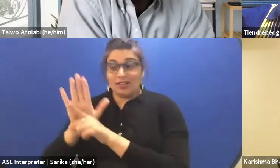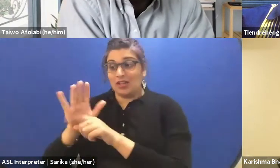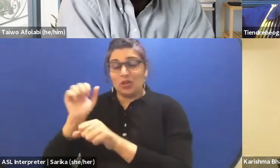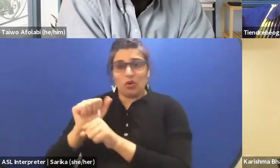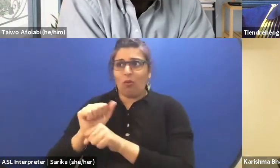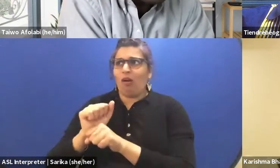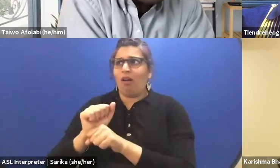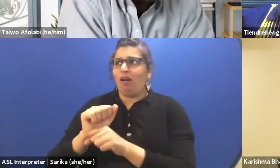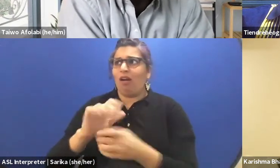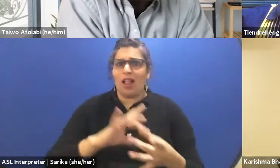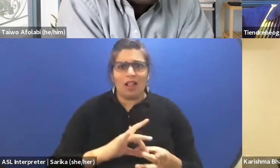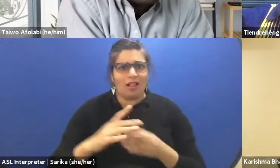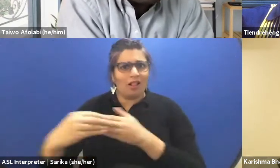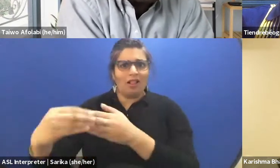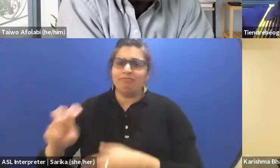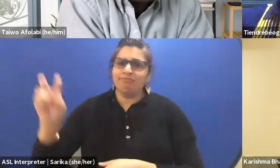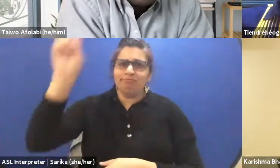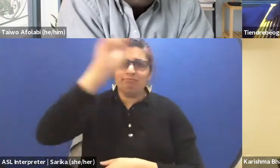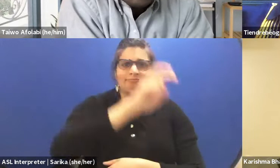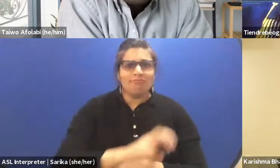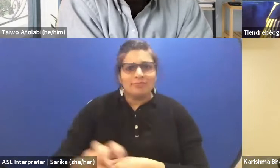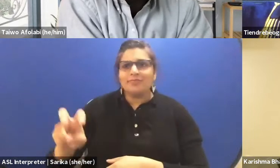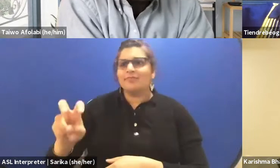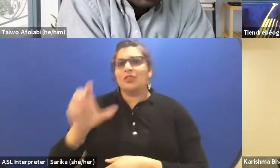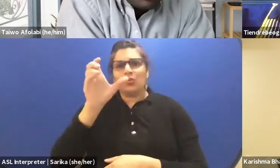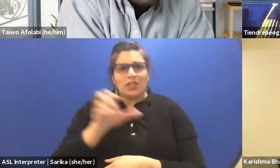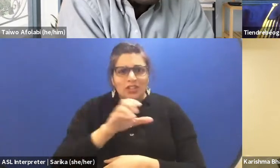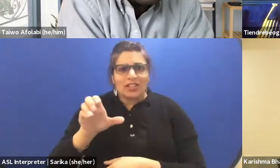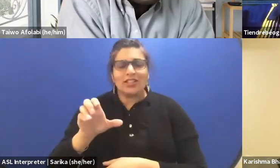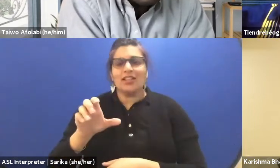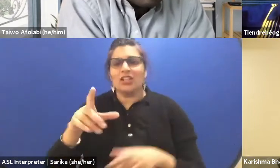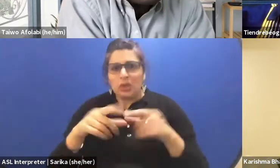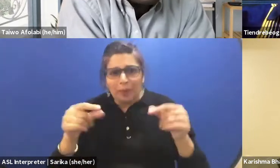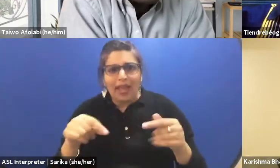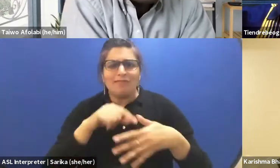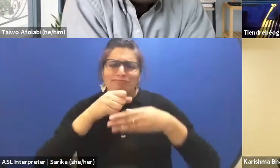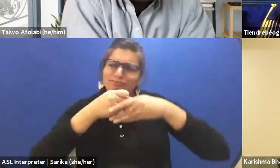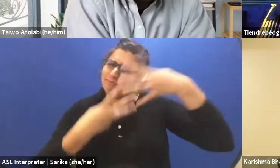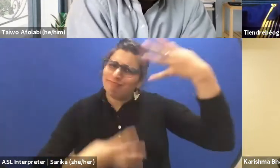including Switzerland, Czech Republic, Japan, and some other part of the world.